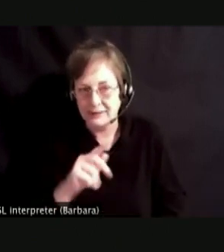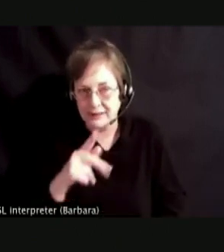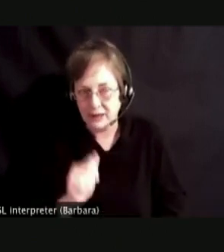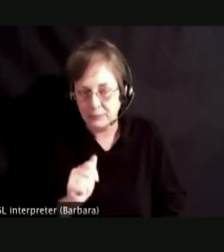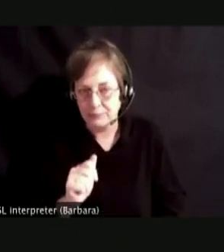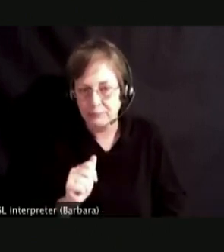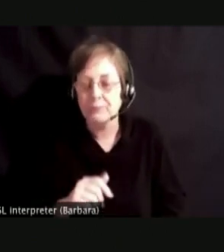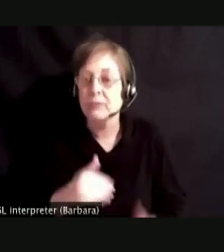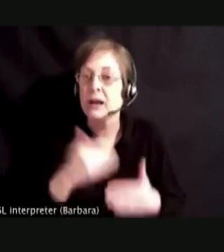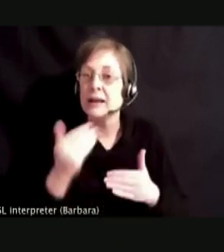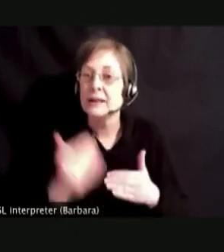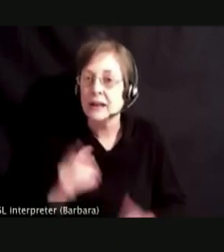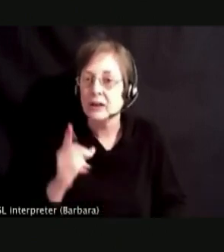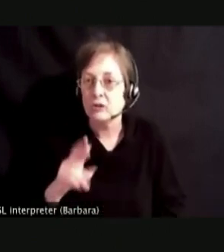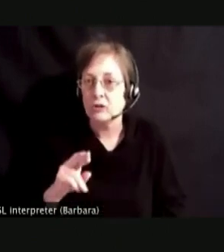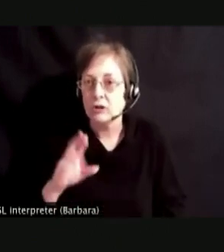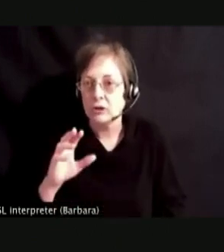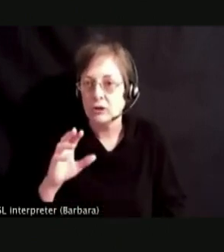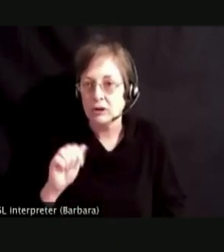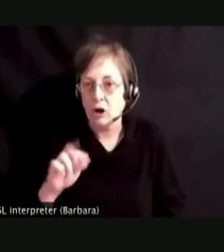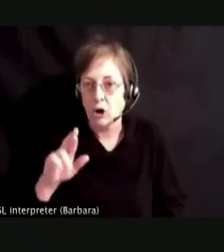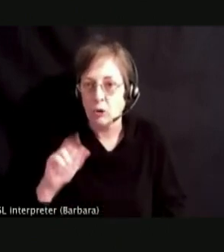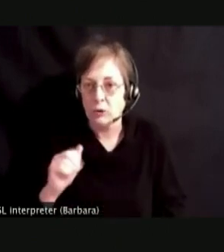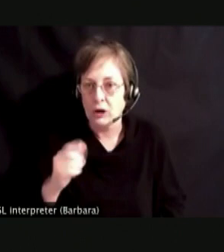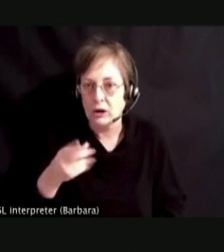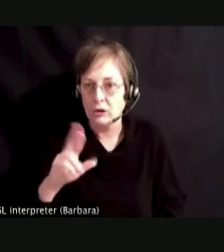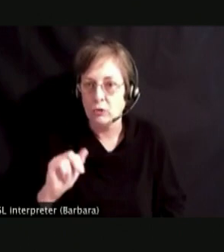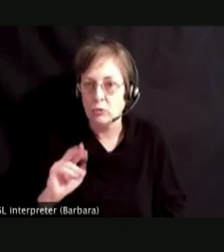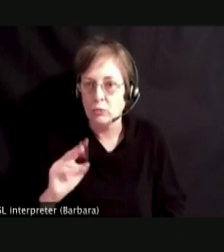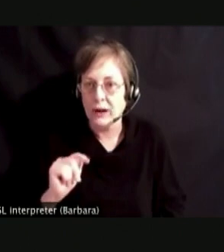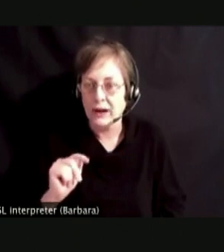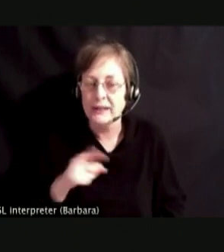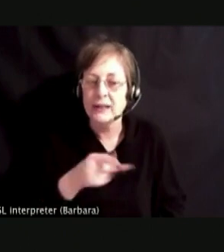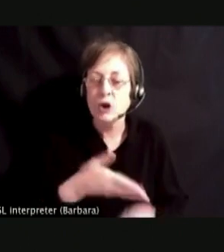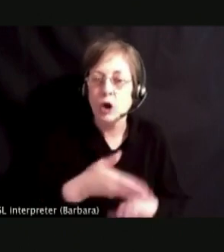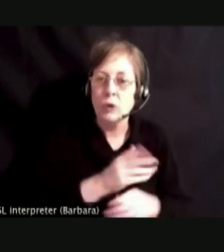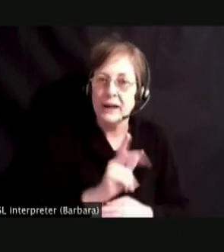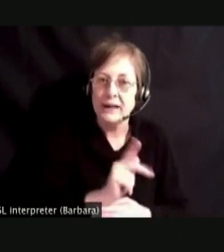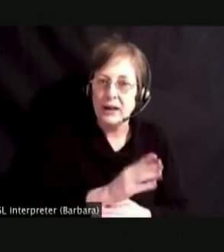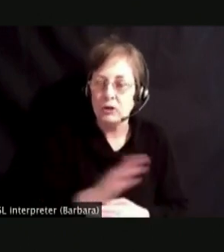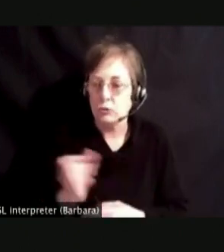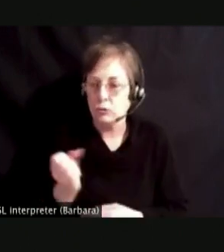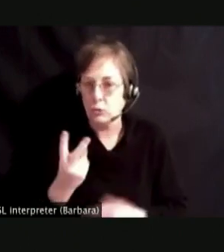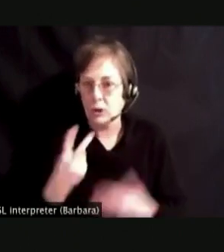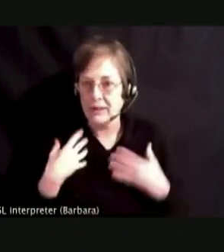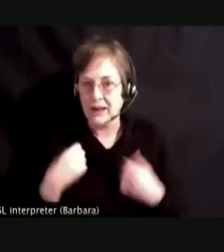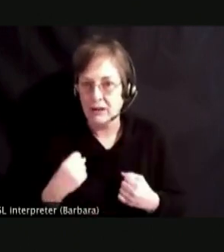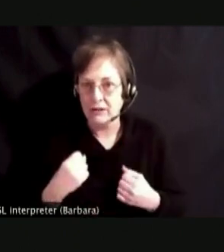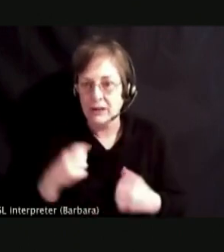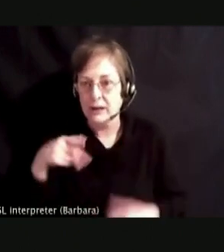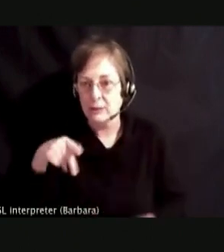NEXT WE HAVE DOCTOR CARR GRANT, THE PRE-K TO 12 HEALTH EDUCATION SUPERVISOR IN CURRICULUM